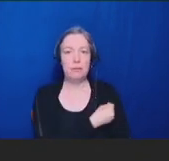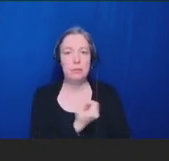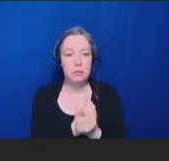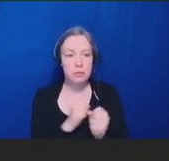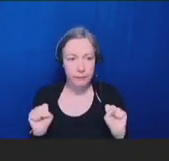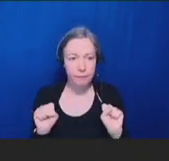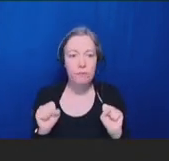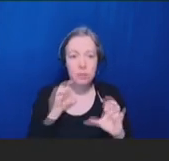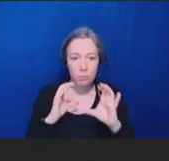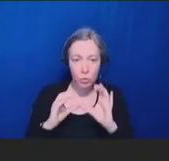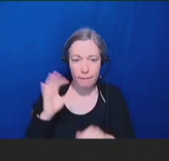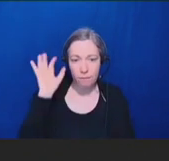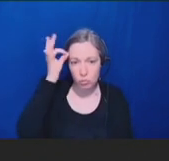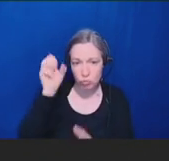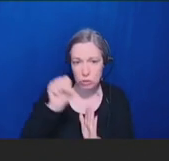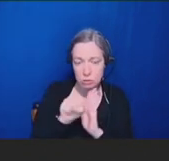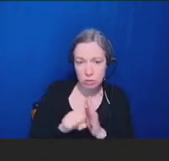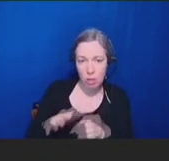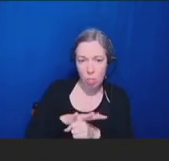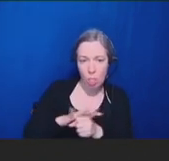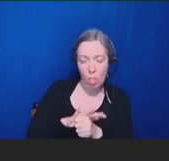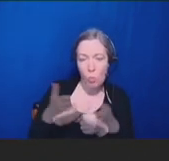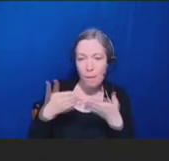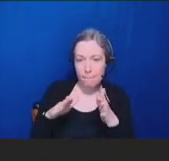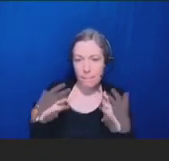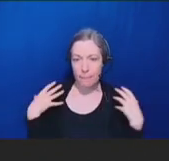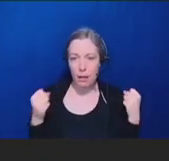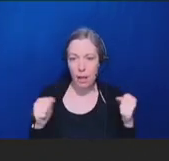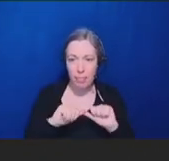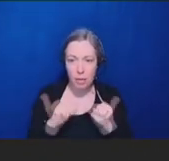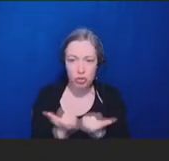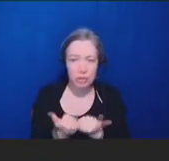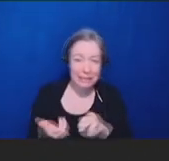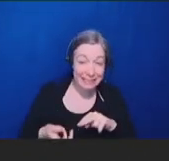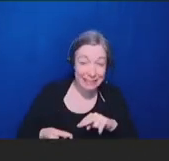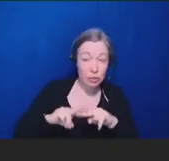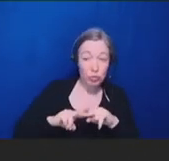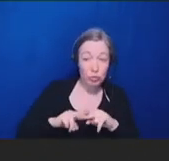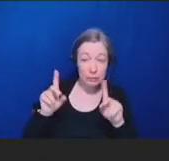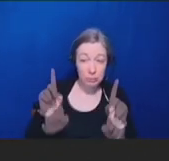health agencies increase their testing of messages with a variety of audiences or use